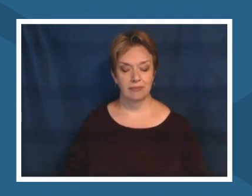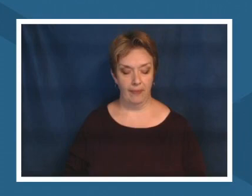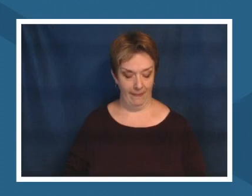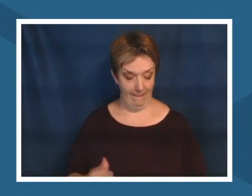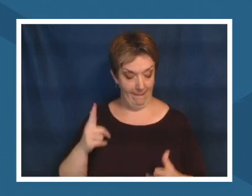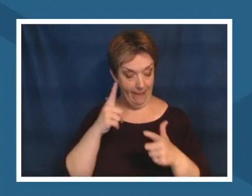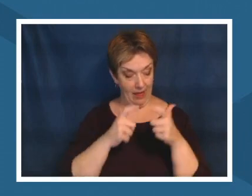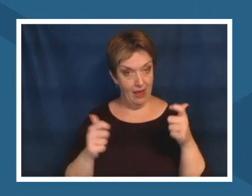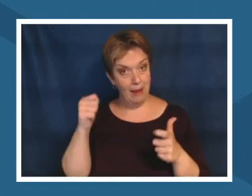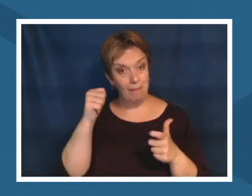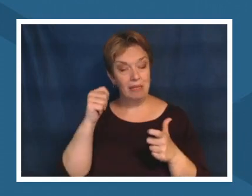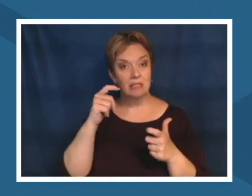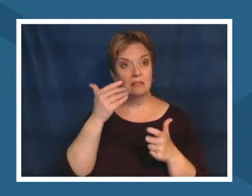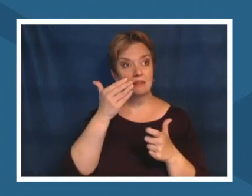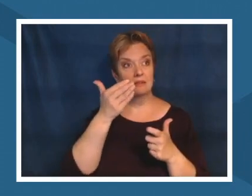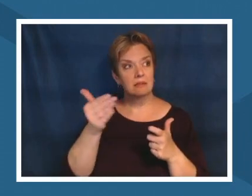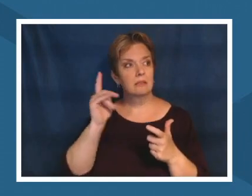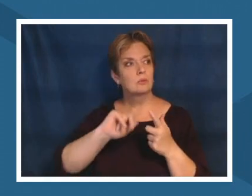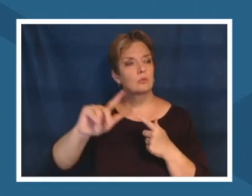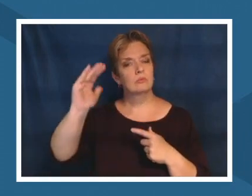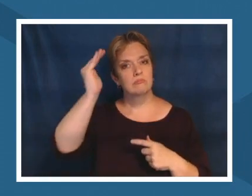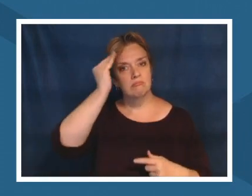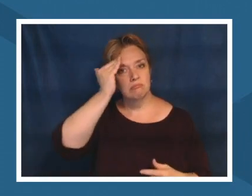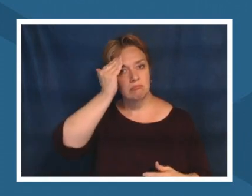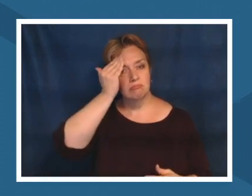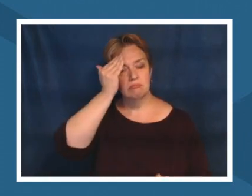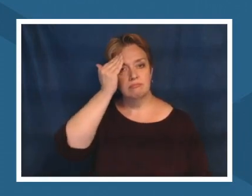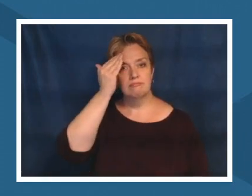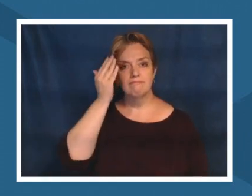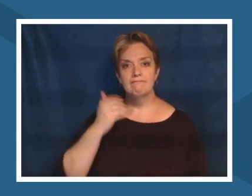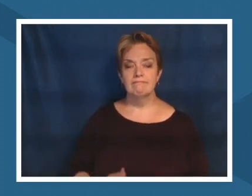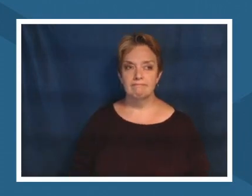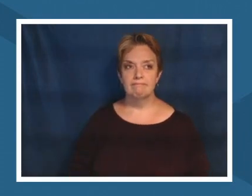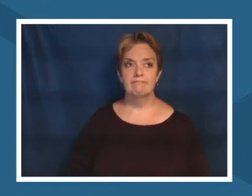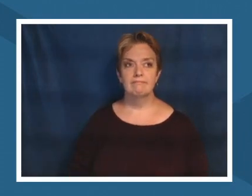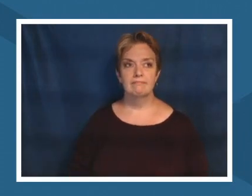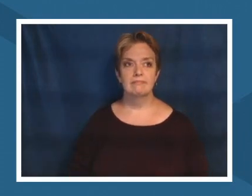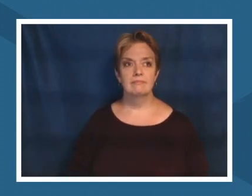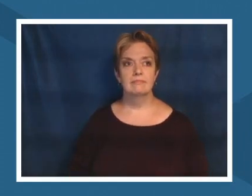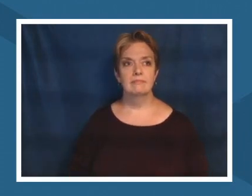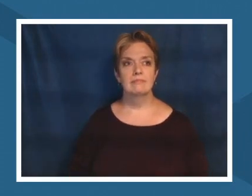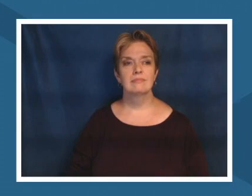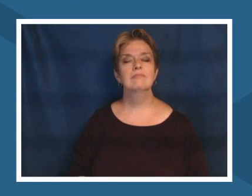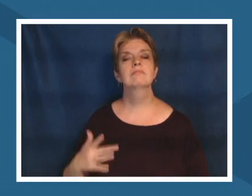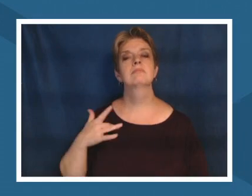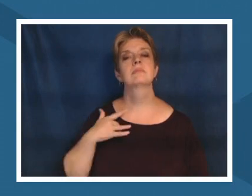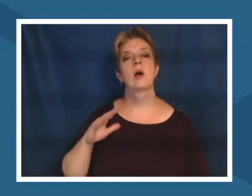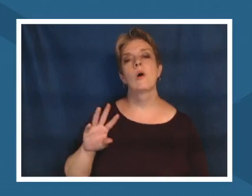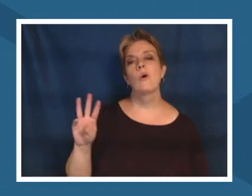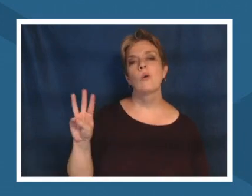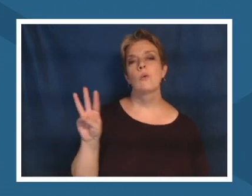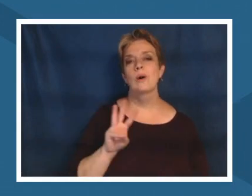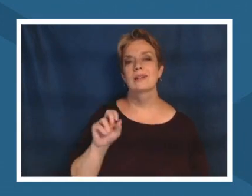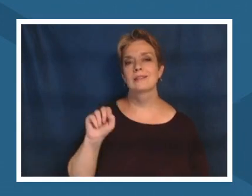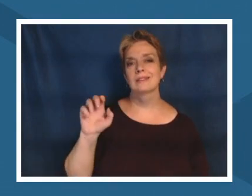is the western settler tradition likes to